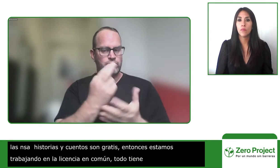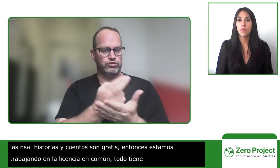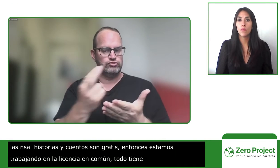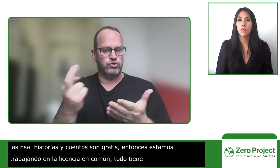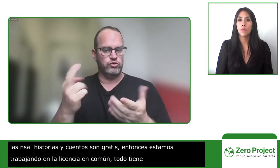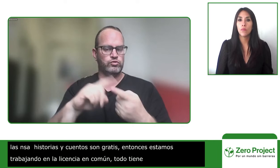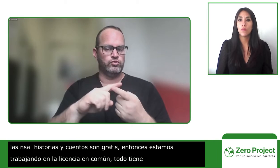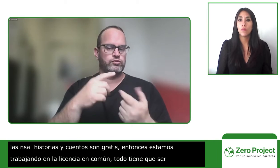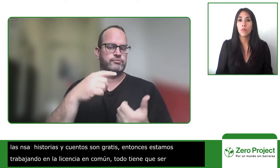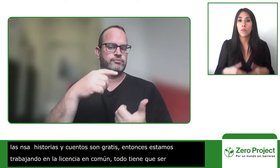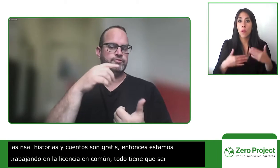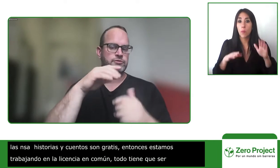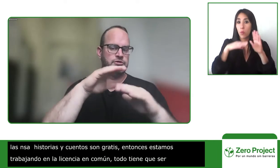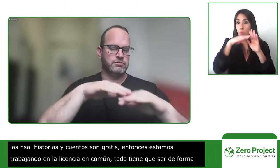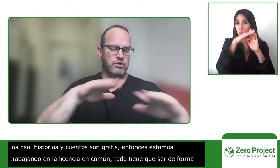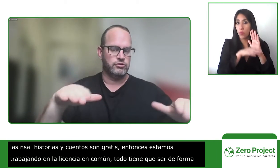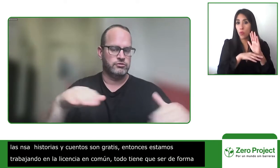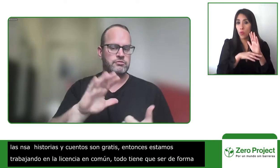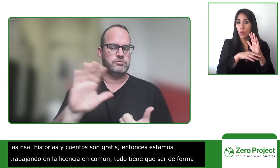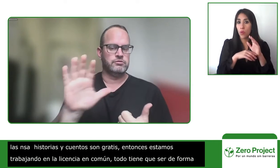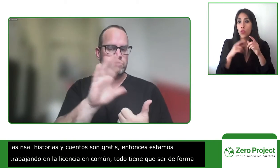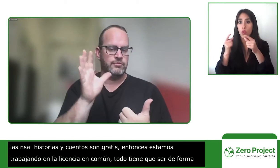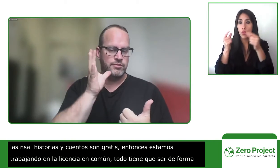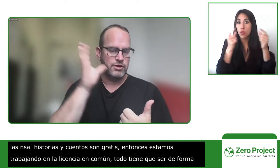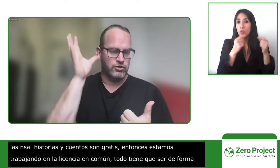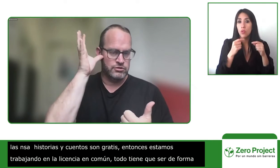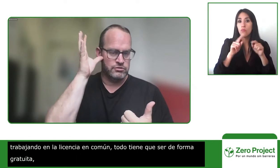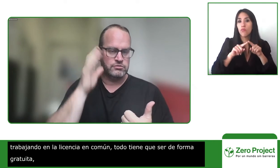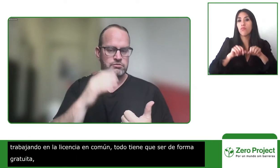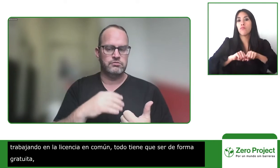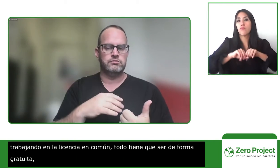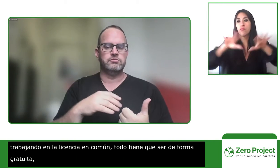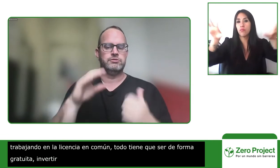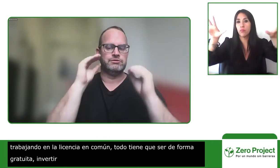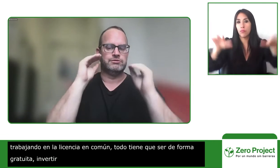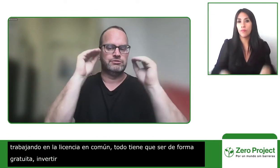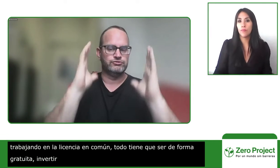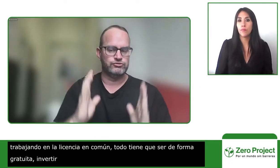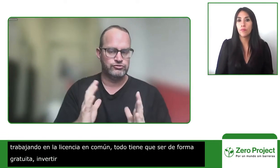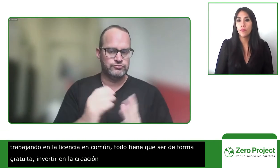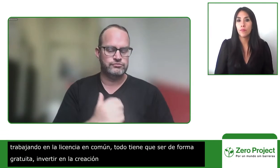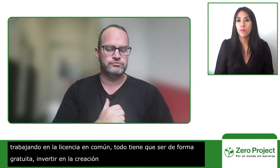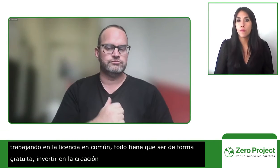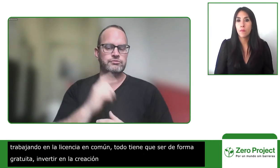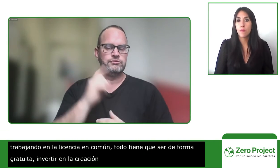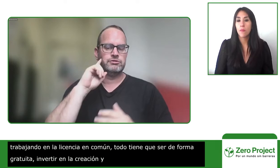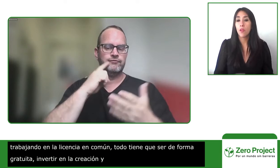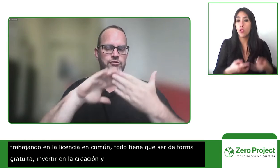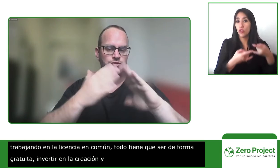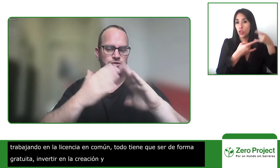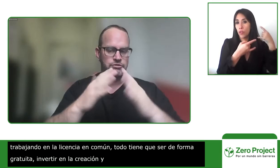because we want to make sure that deaf children and their parents have access and to teachers